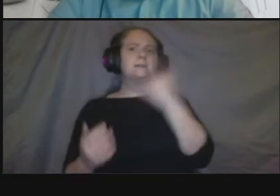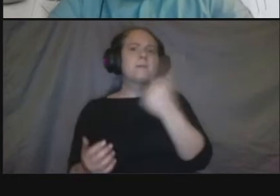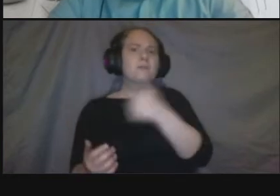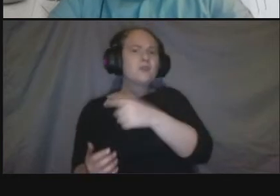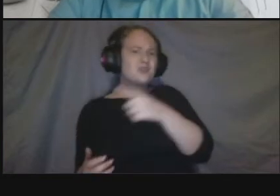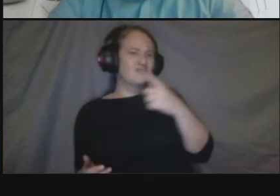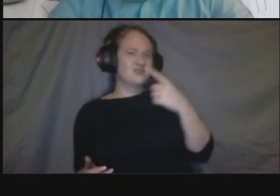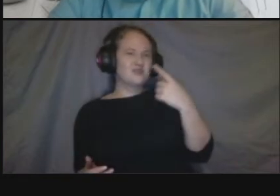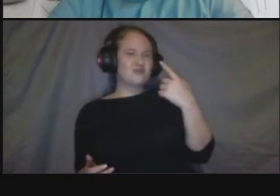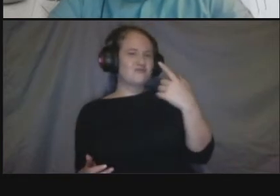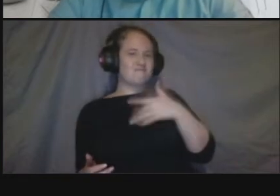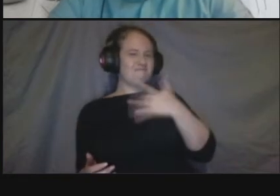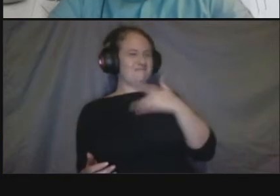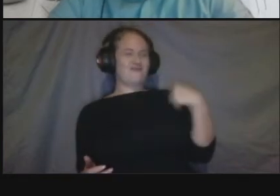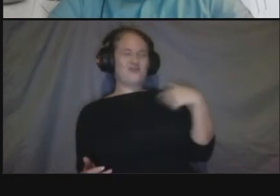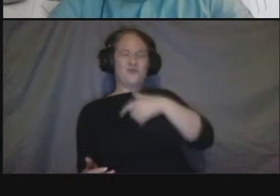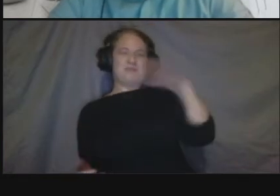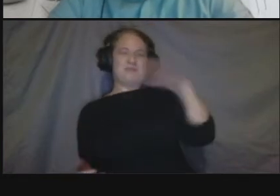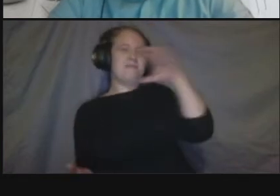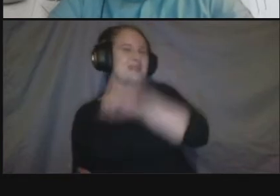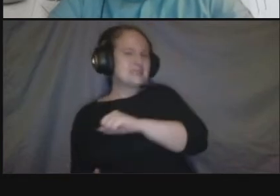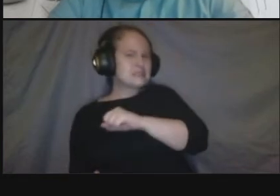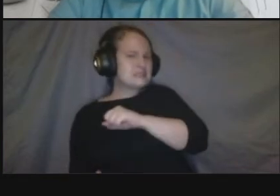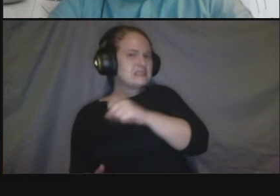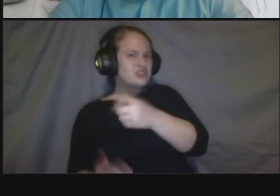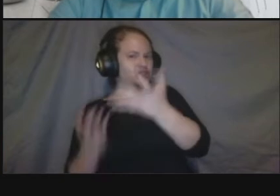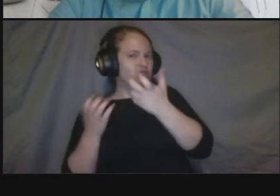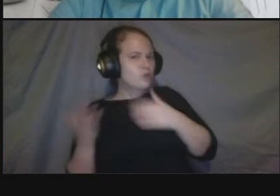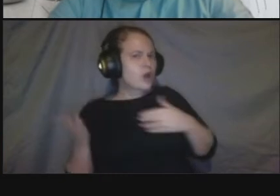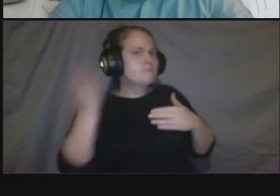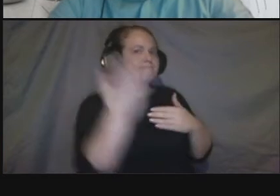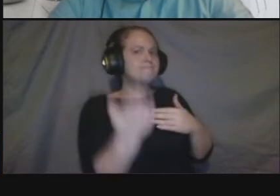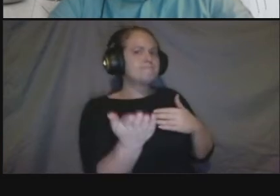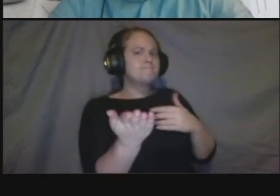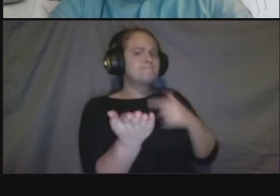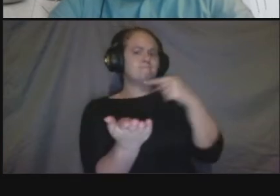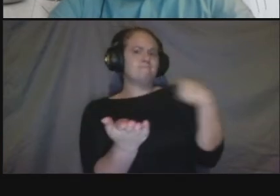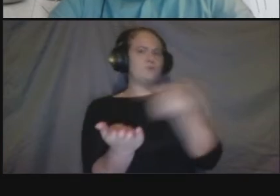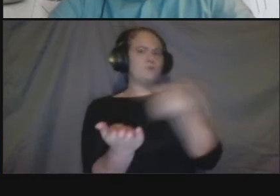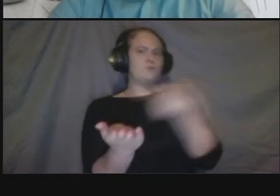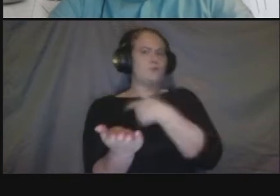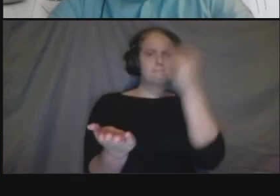did you find this helpful to understand what this project is um going to be concerned with um and